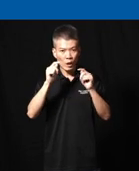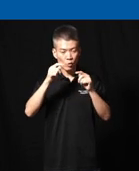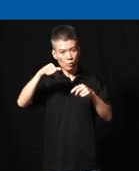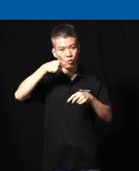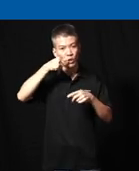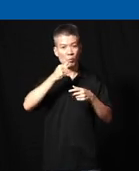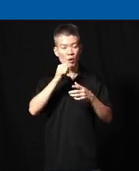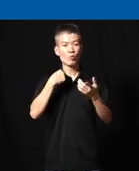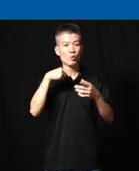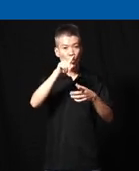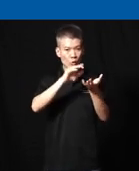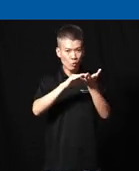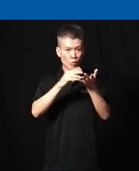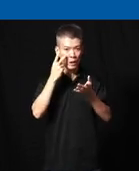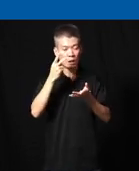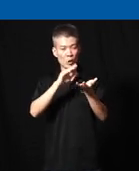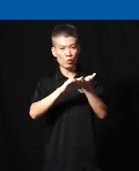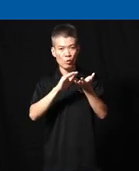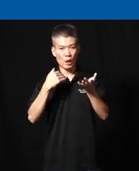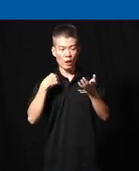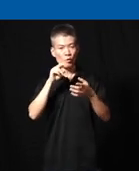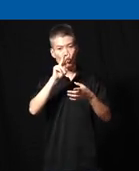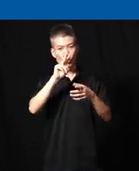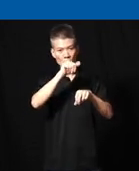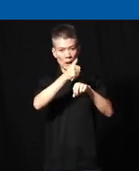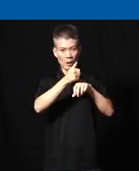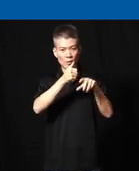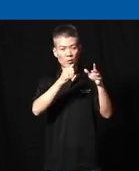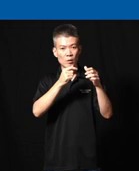we went to the school we saw that the school actually had two sets of for some of you who